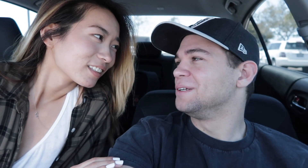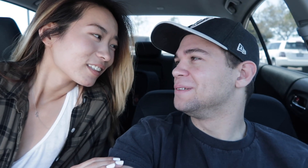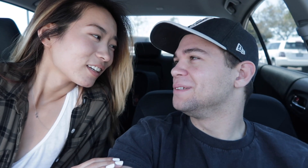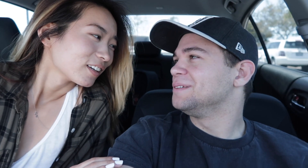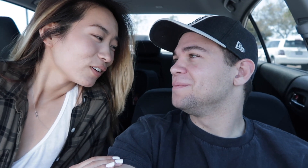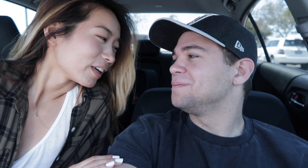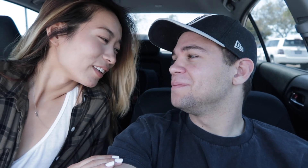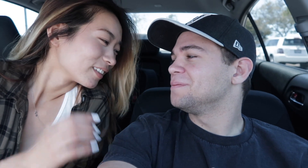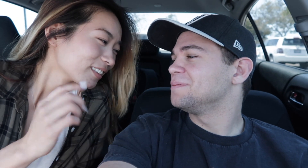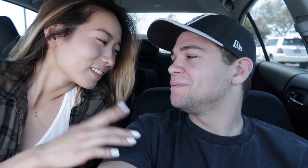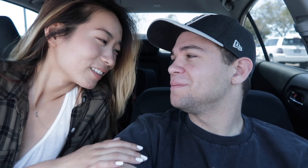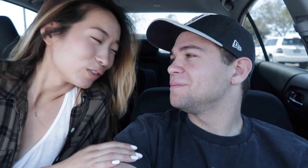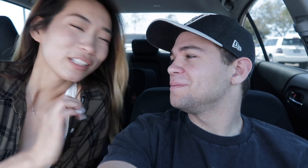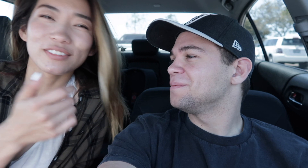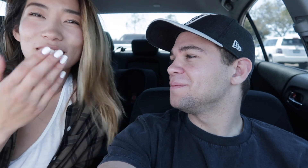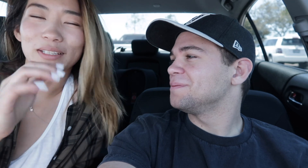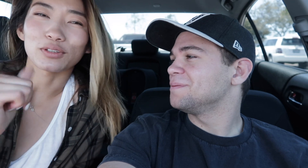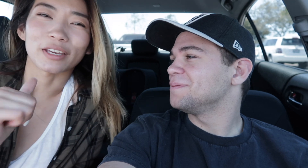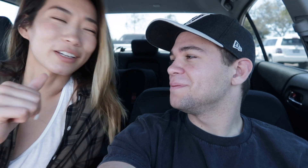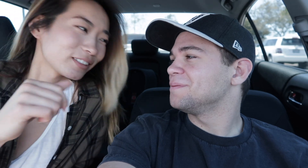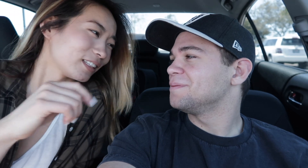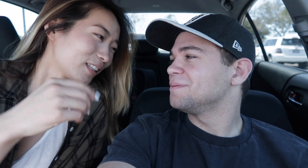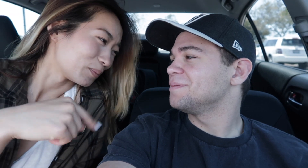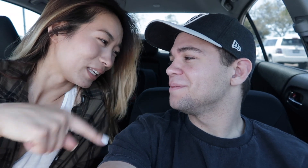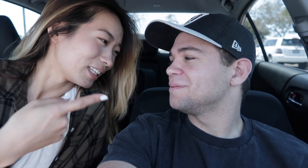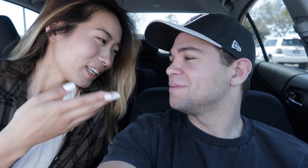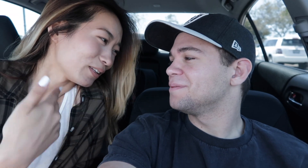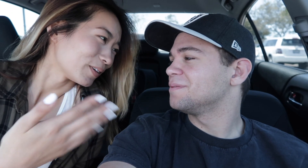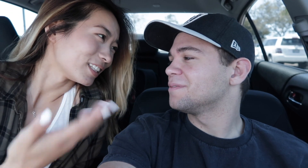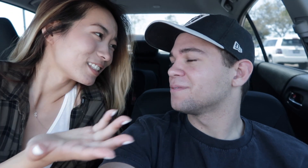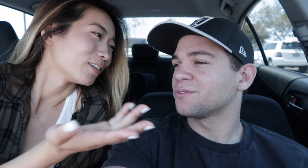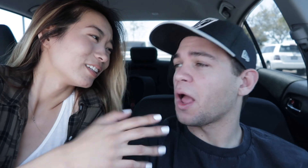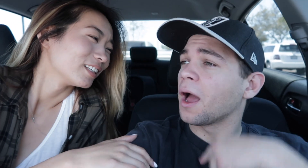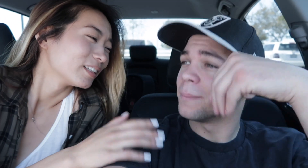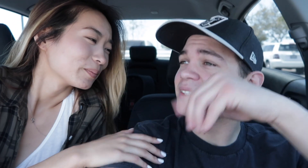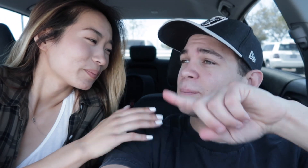okay well it didn't seem like you cared in the beginning anyways so